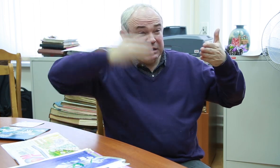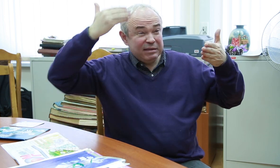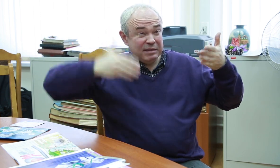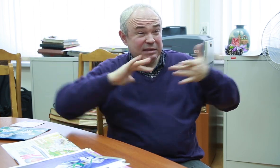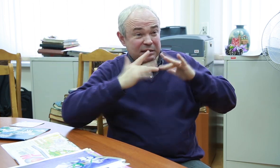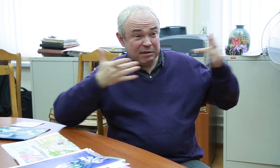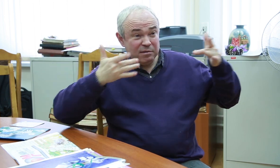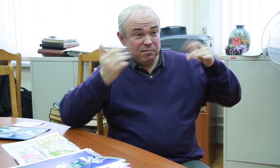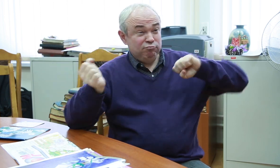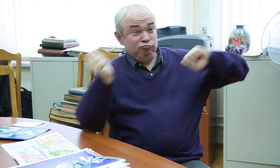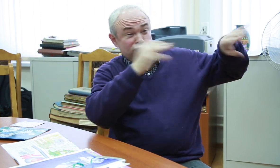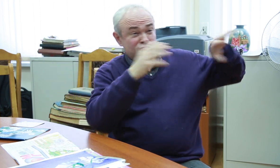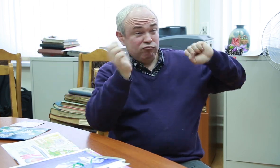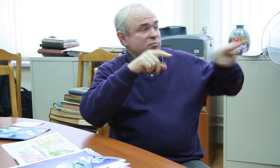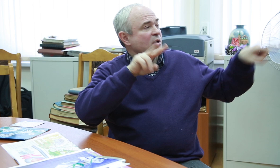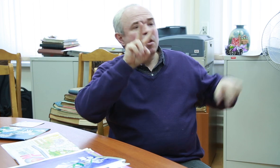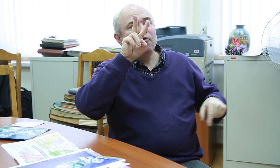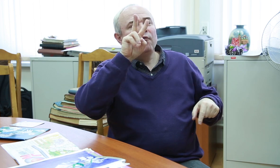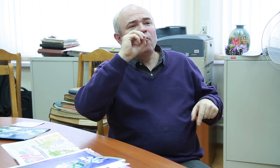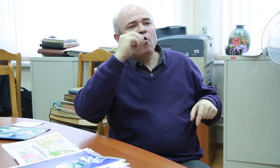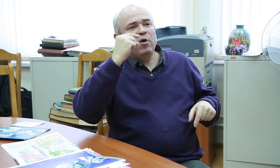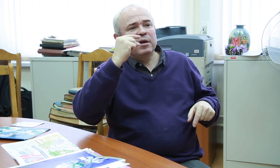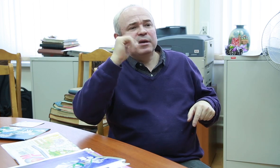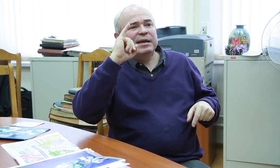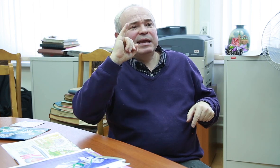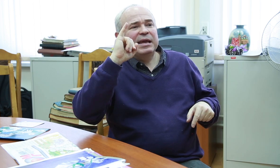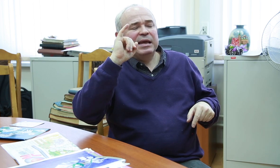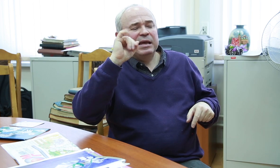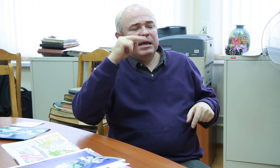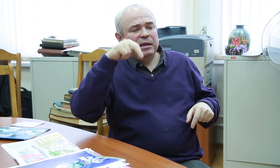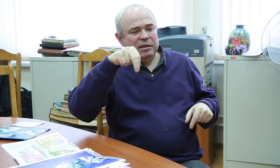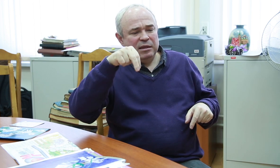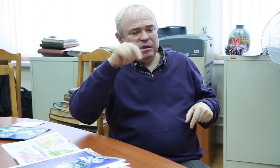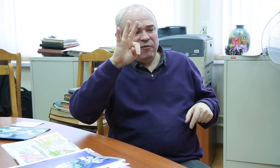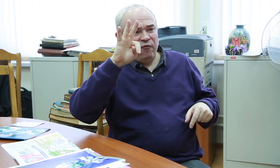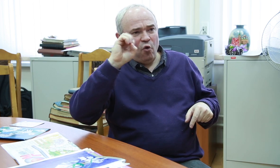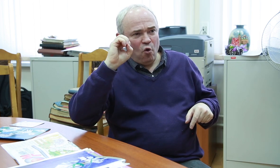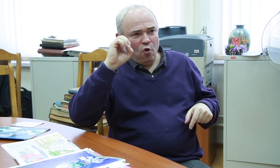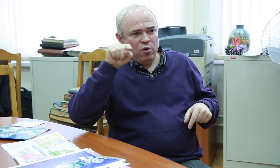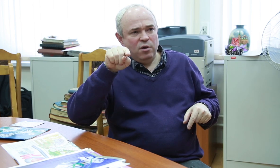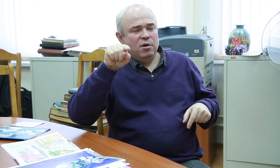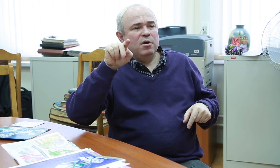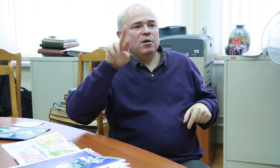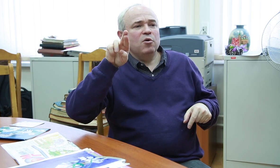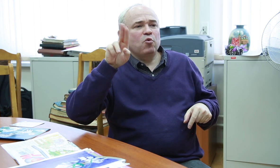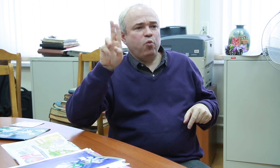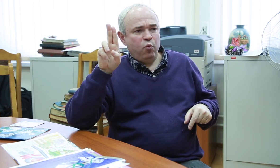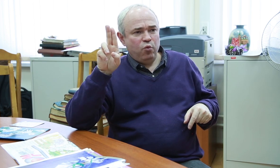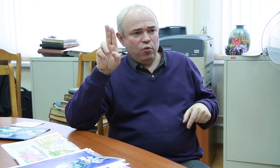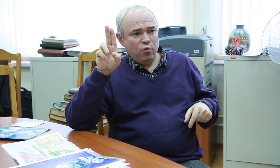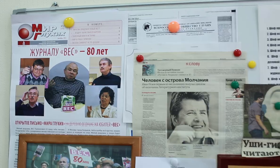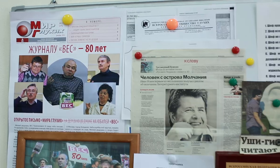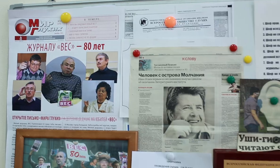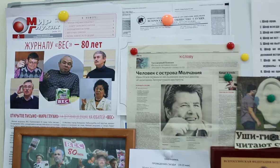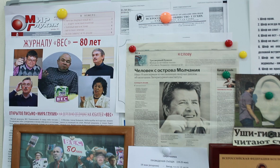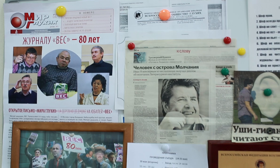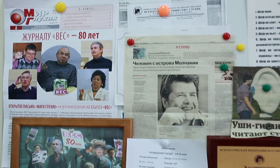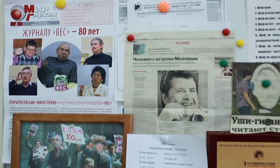Arkady: Here you are, one of the first Deaf animators in all of Russia. Have you